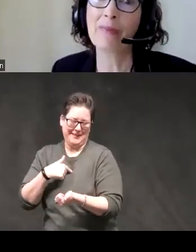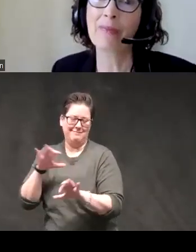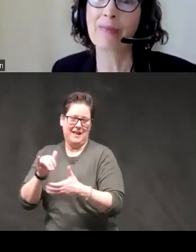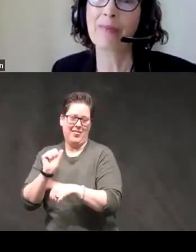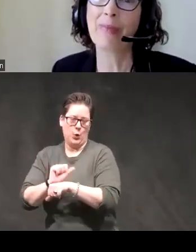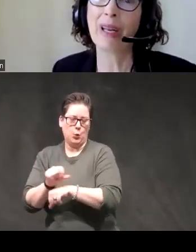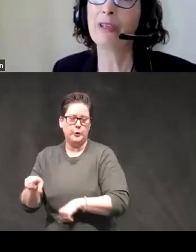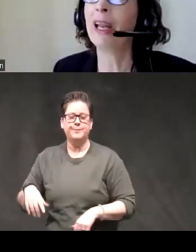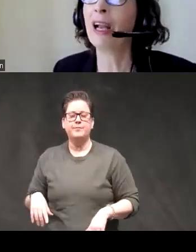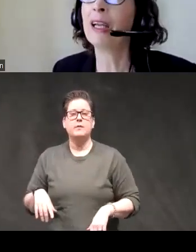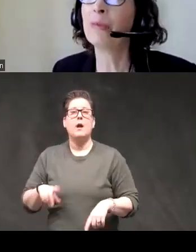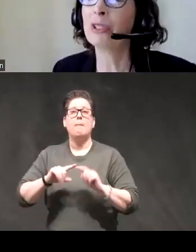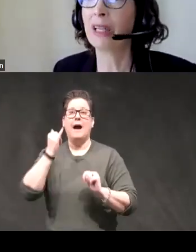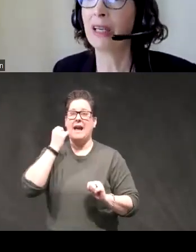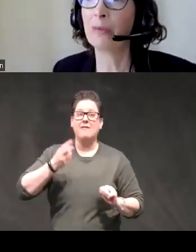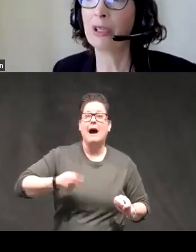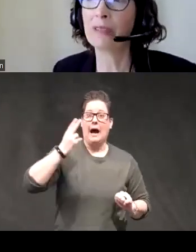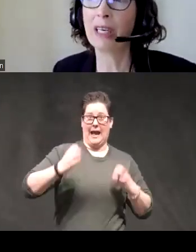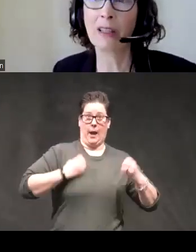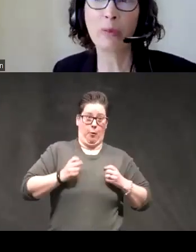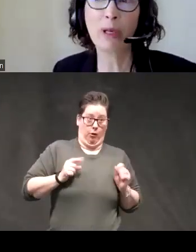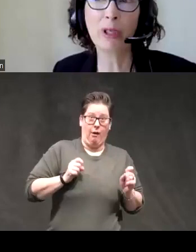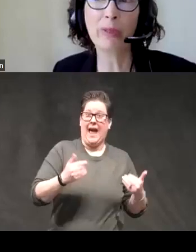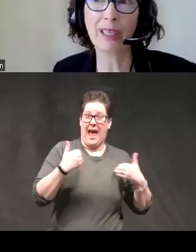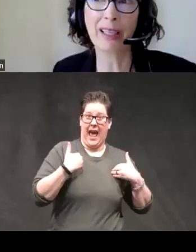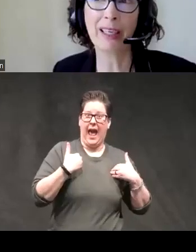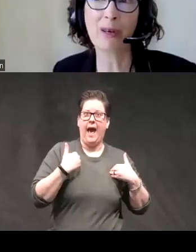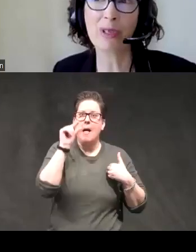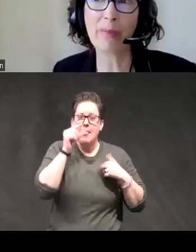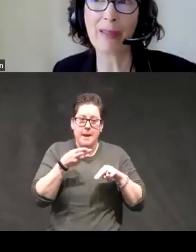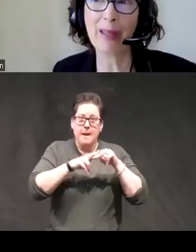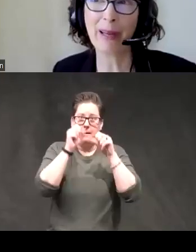um but if you had high emotion related impulsivity a little bit of pupil dilation was a bad thing